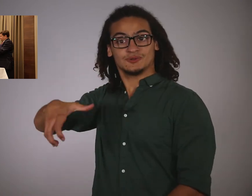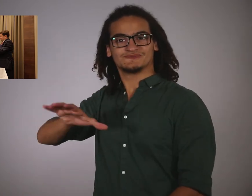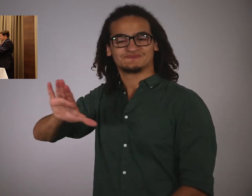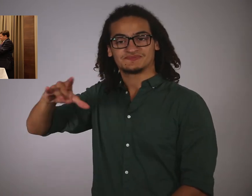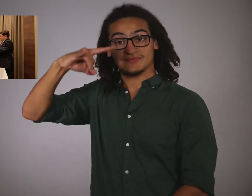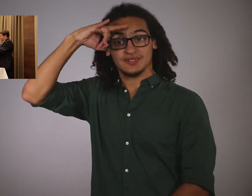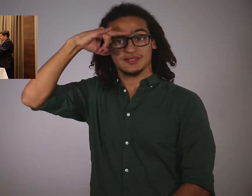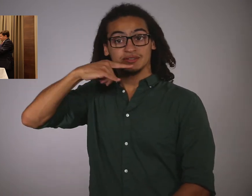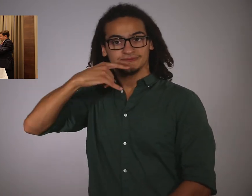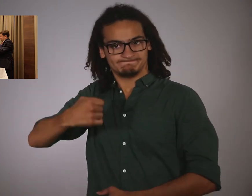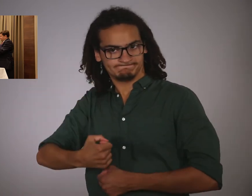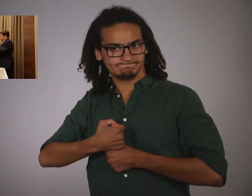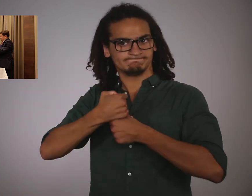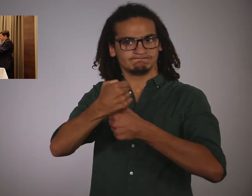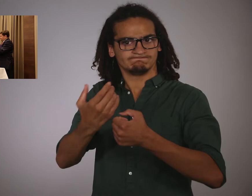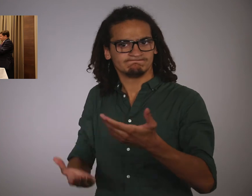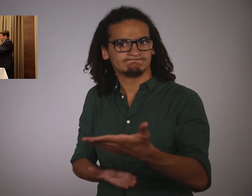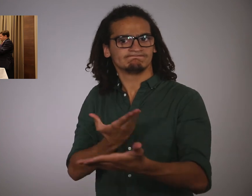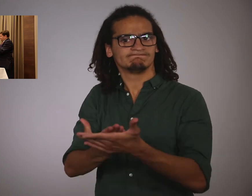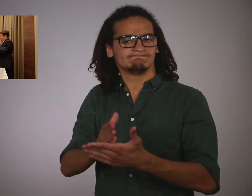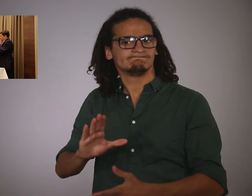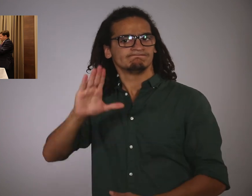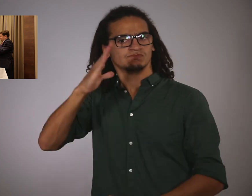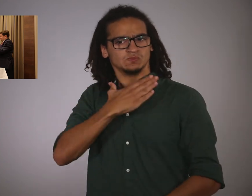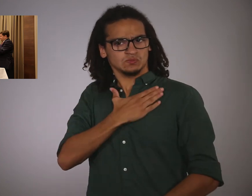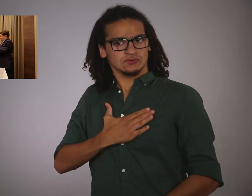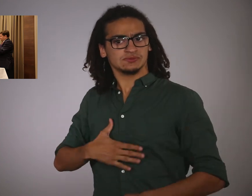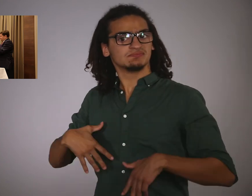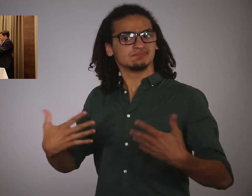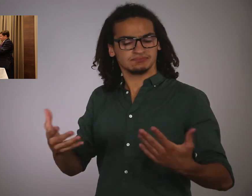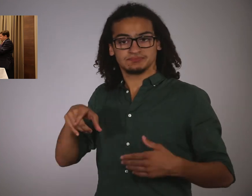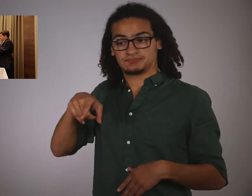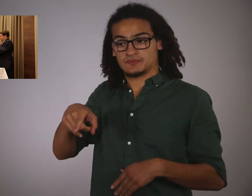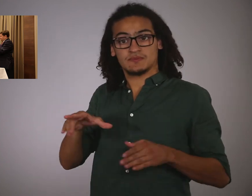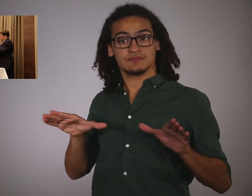A representative from Kazakhstan made a motion to have one position on